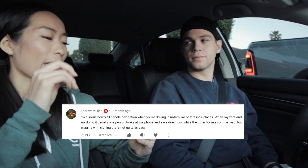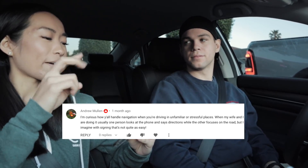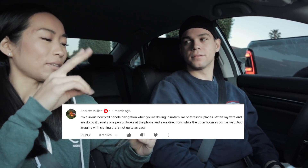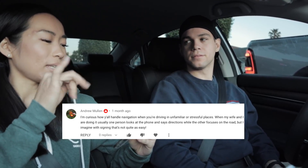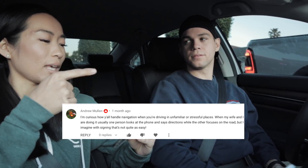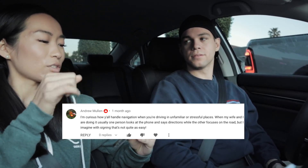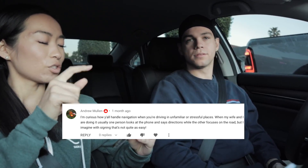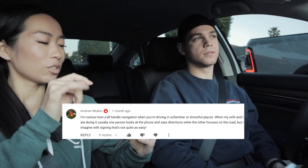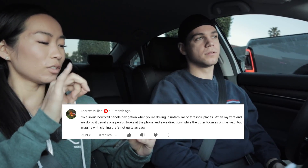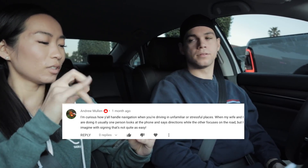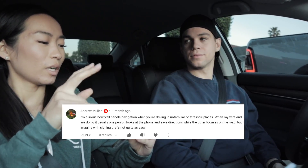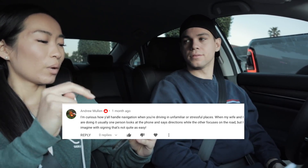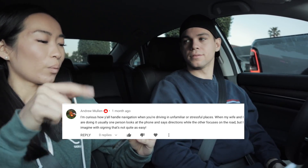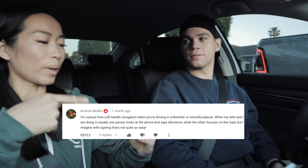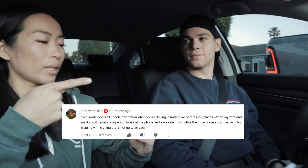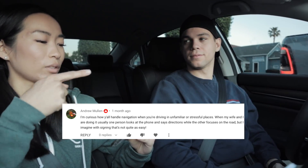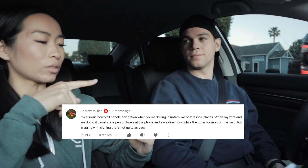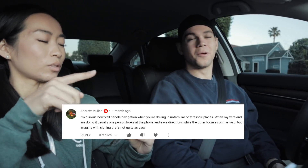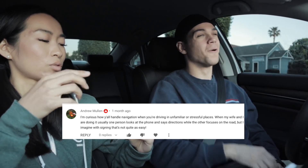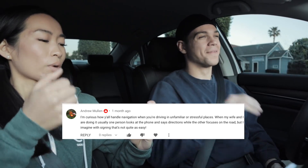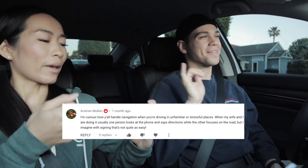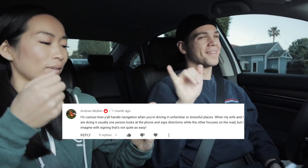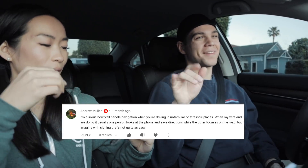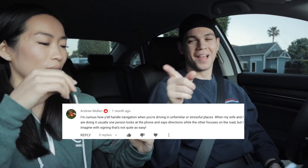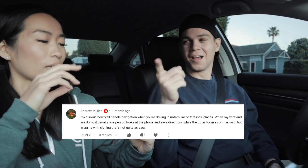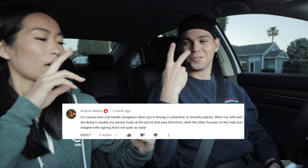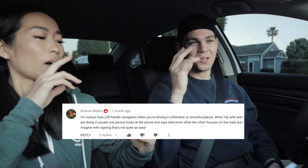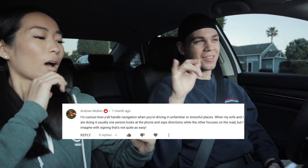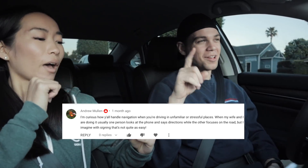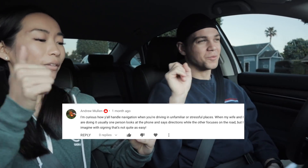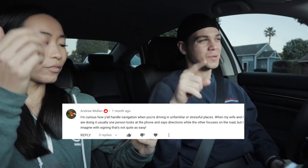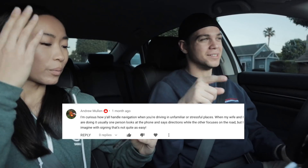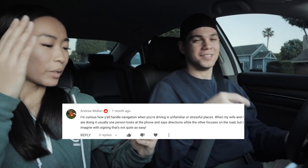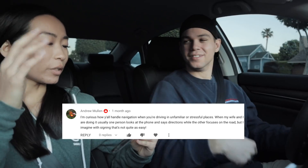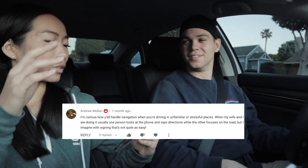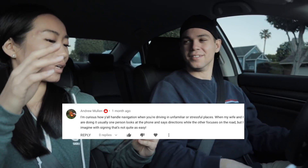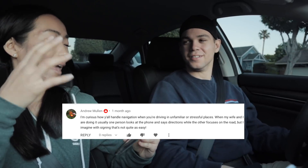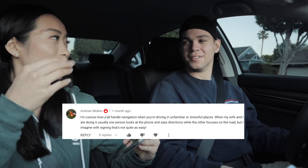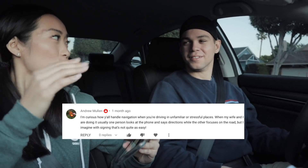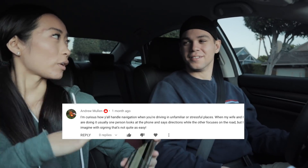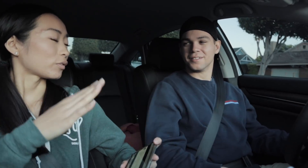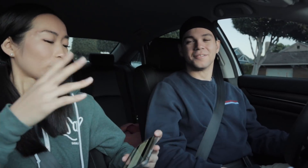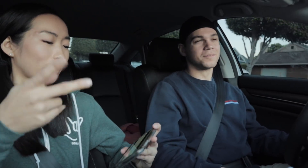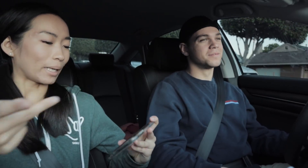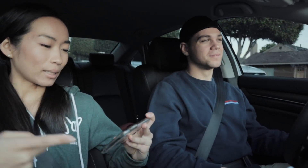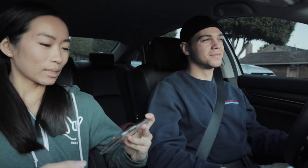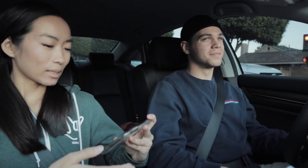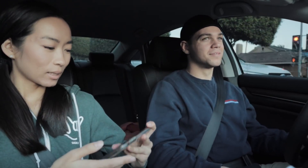navigation when you're driving in unfamiliar and stressful places?